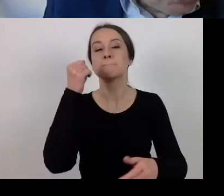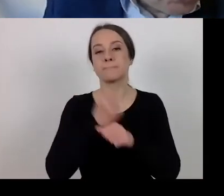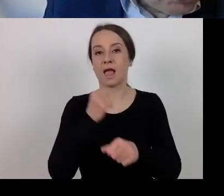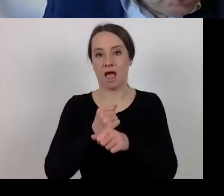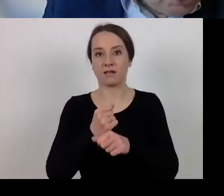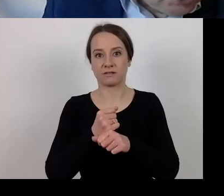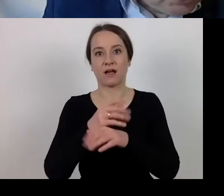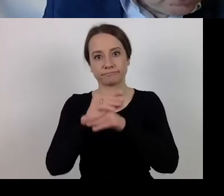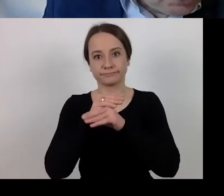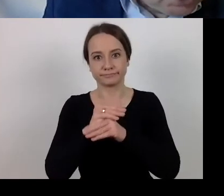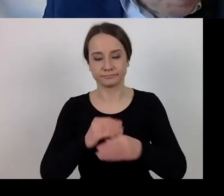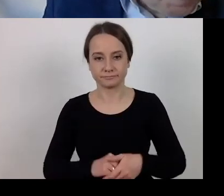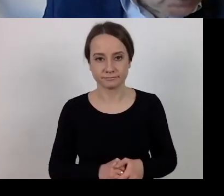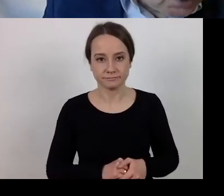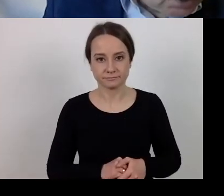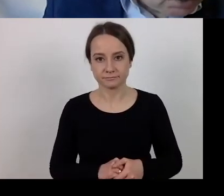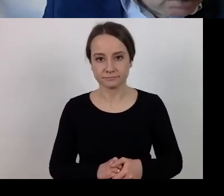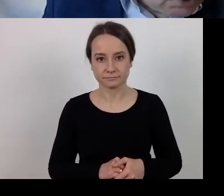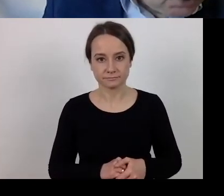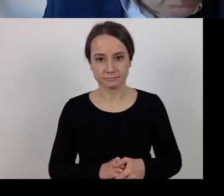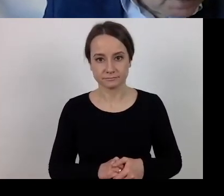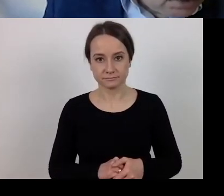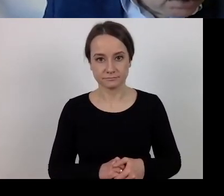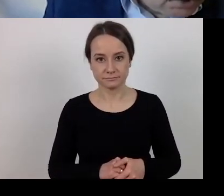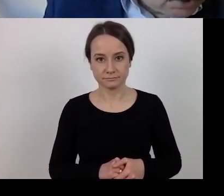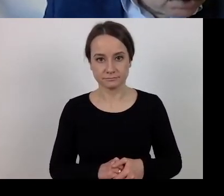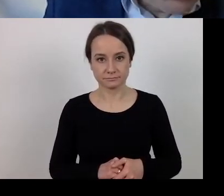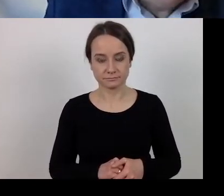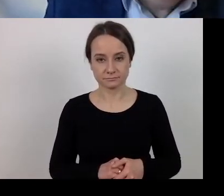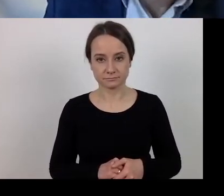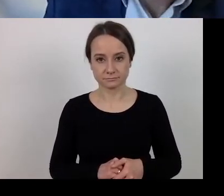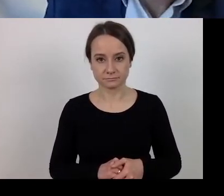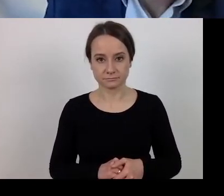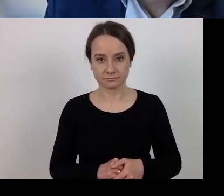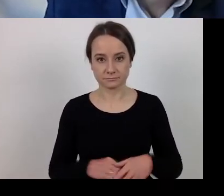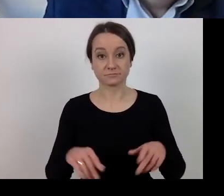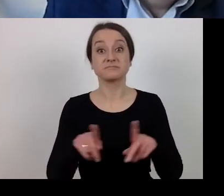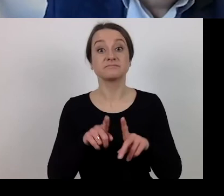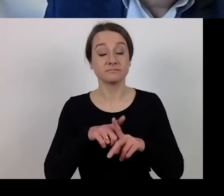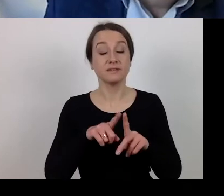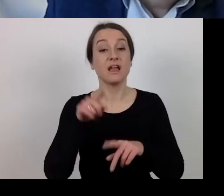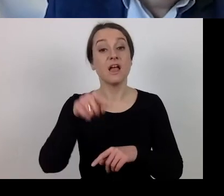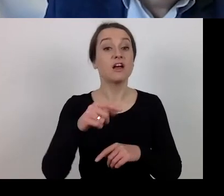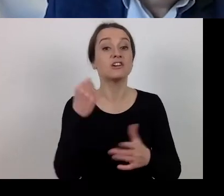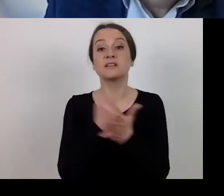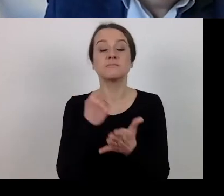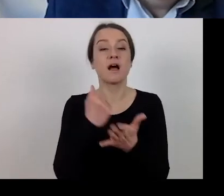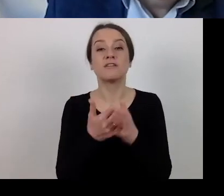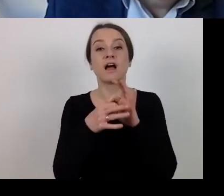Ladies and gentlemen, there is yet another issue. It concerns public procurement law.